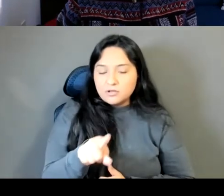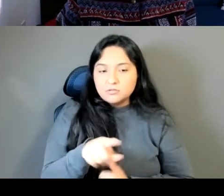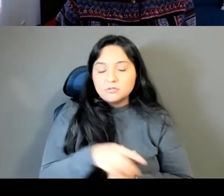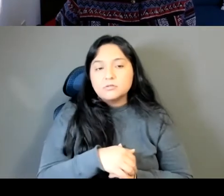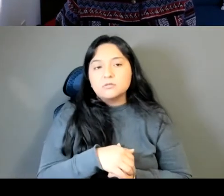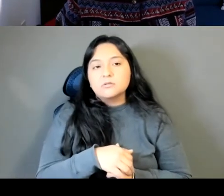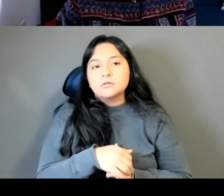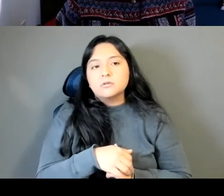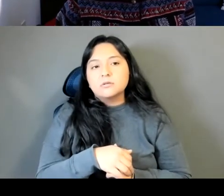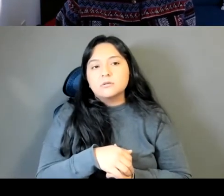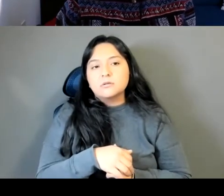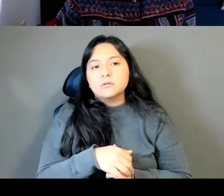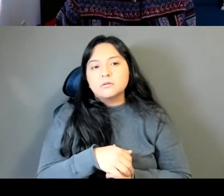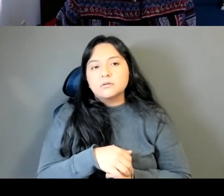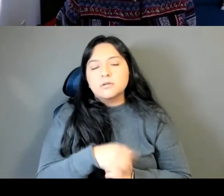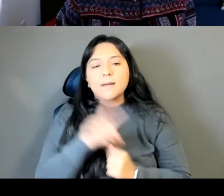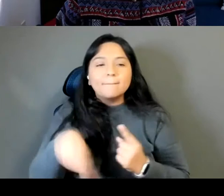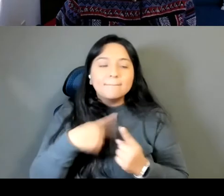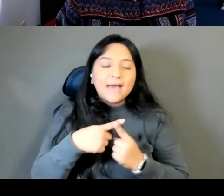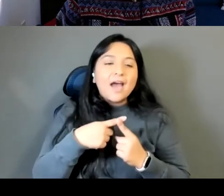ghosts and curses and hauntings.